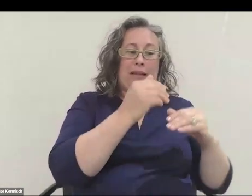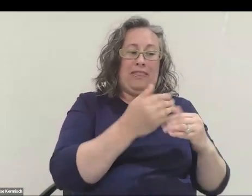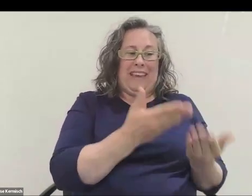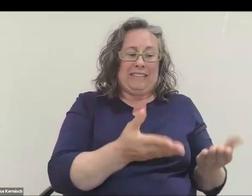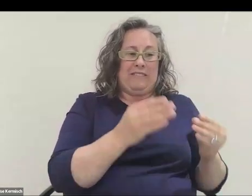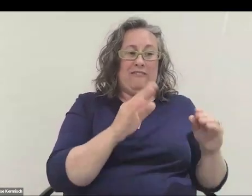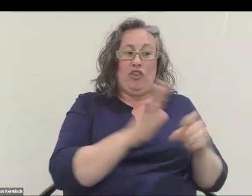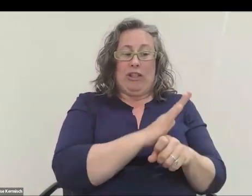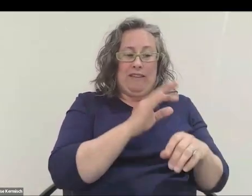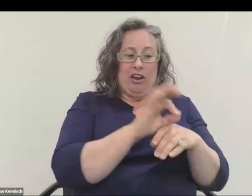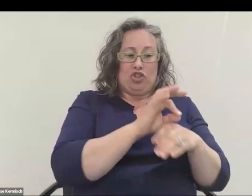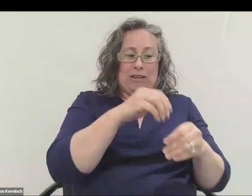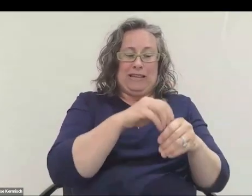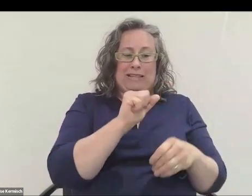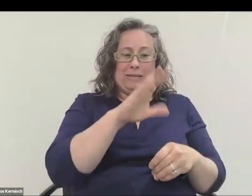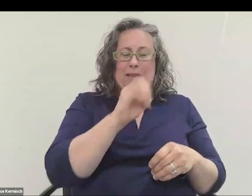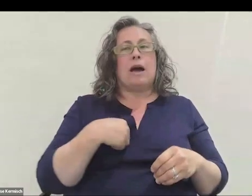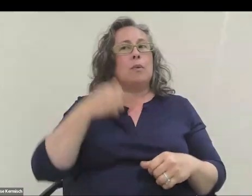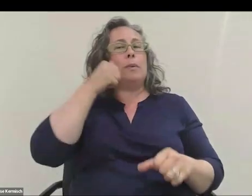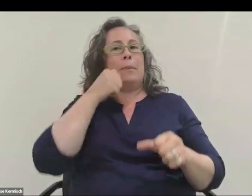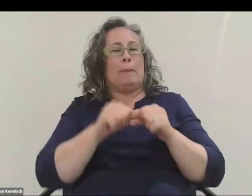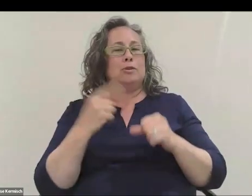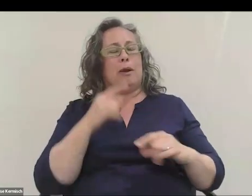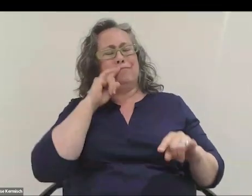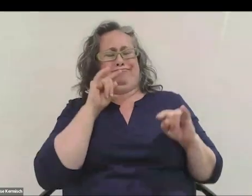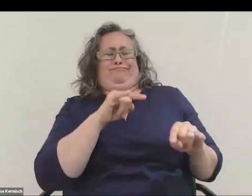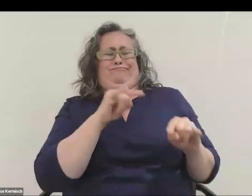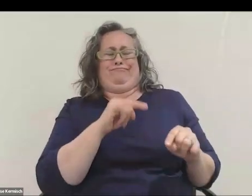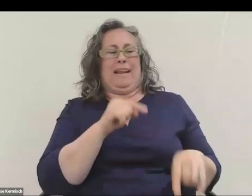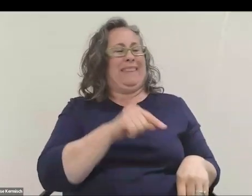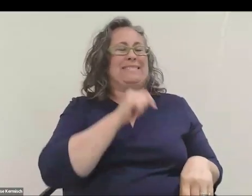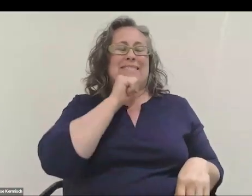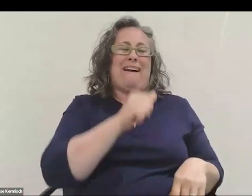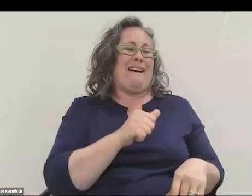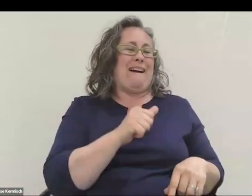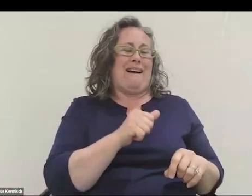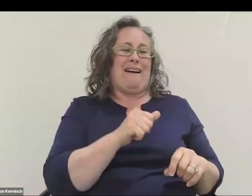I remember getting laughed at by somebody that day saying that this wasn't credible and it was never going to work.